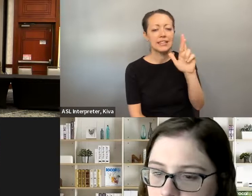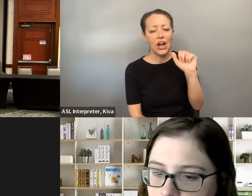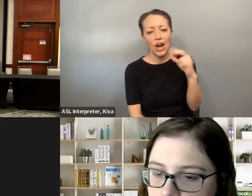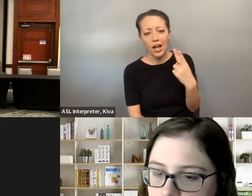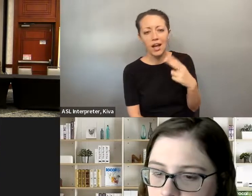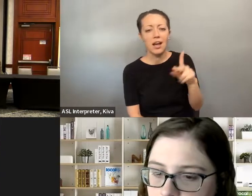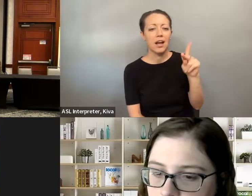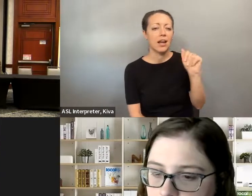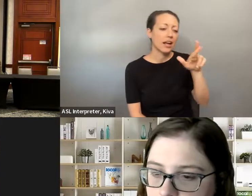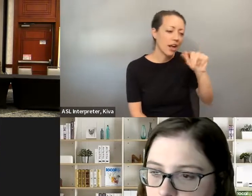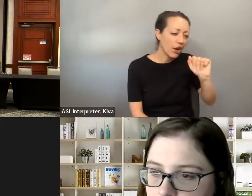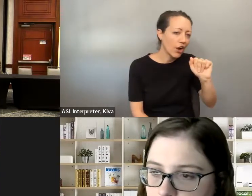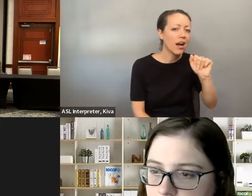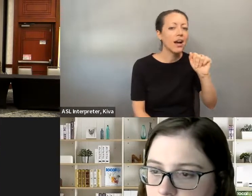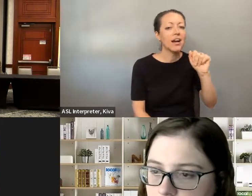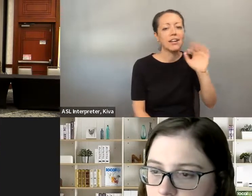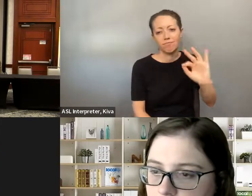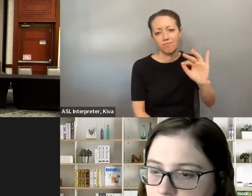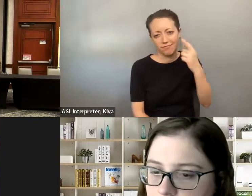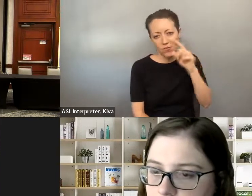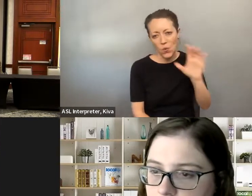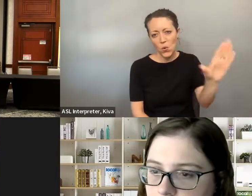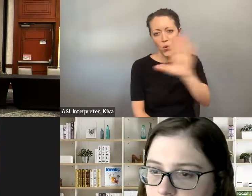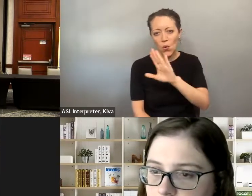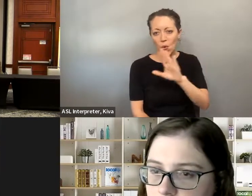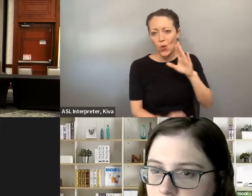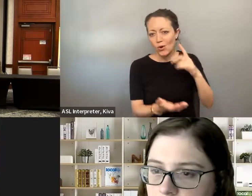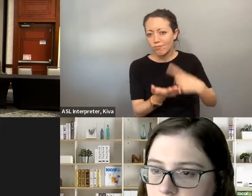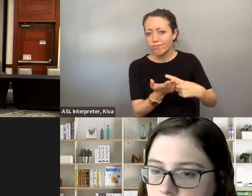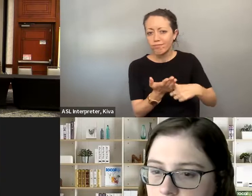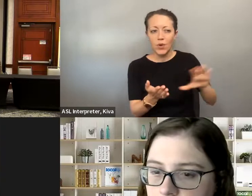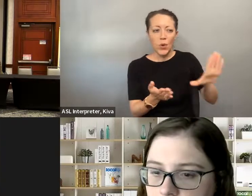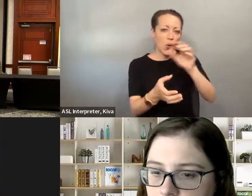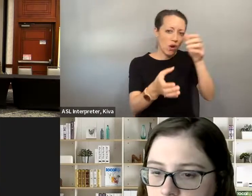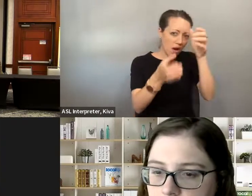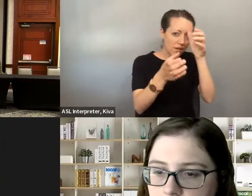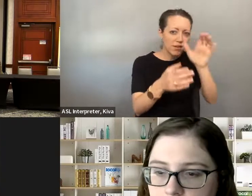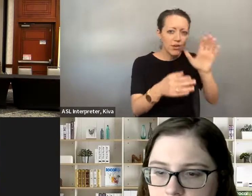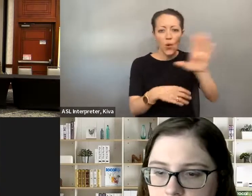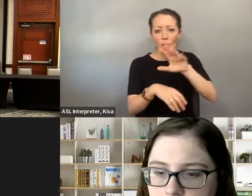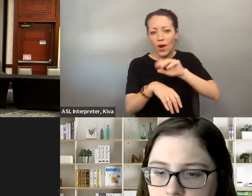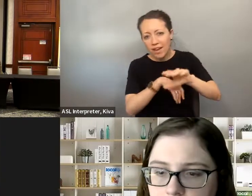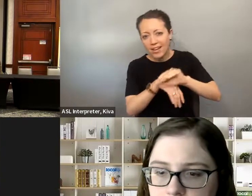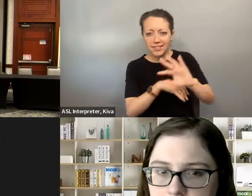Thank you, Natalie. Sarah Carol: Okay, Current: Kara, for your expertise and your advice.